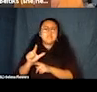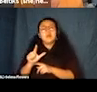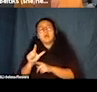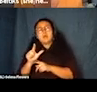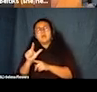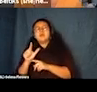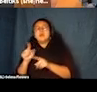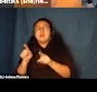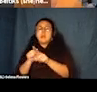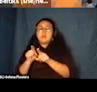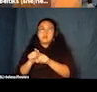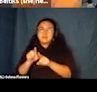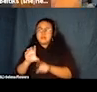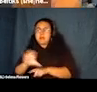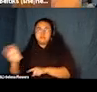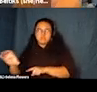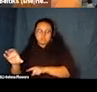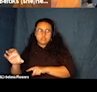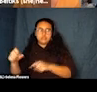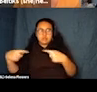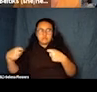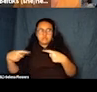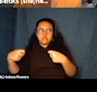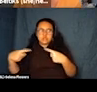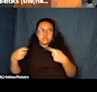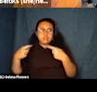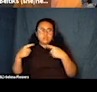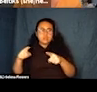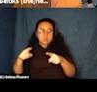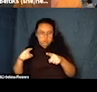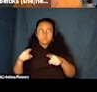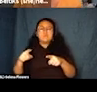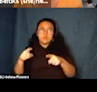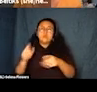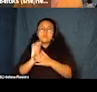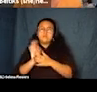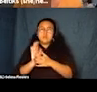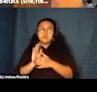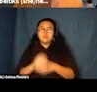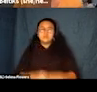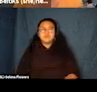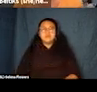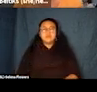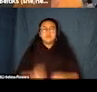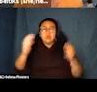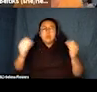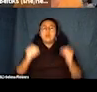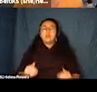We have audio description, which Thomas is going to share much more about. But this is a verbal track that's either built into the